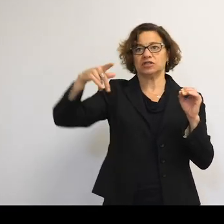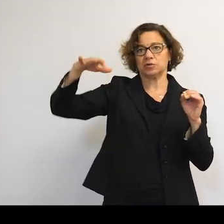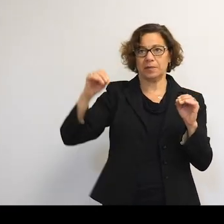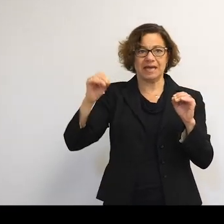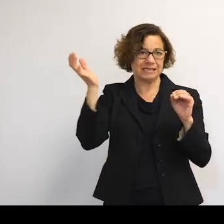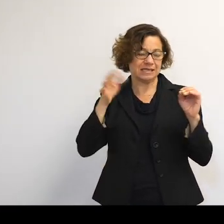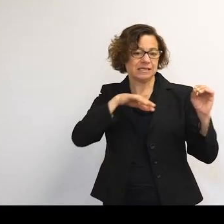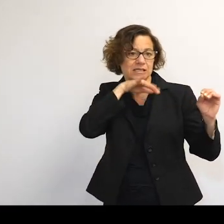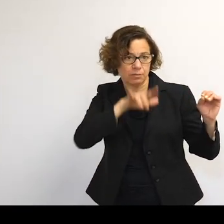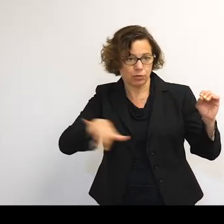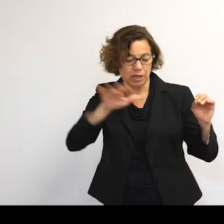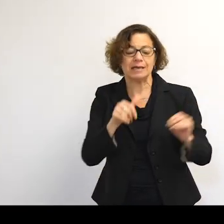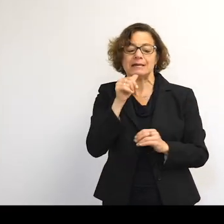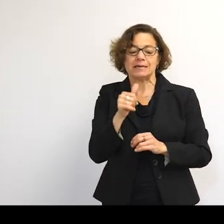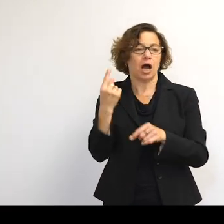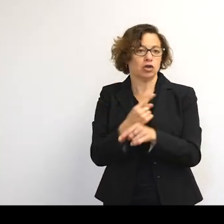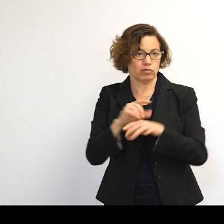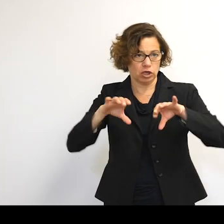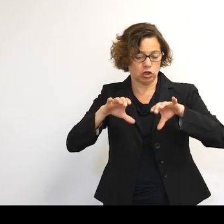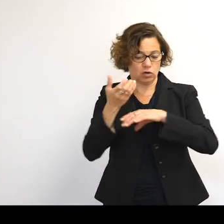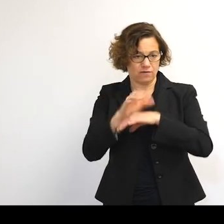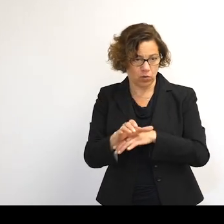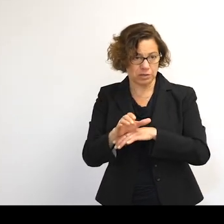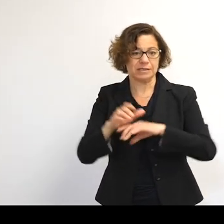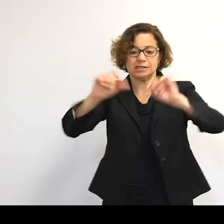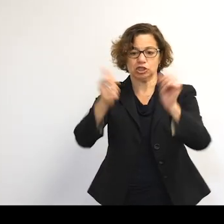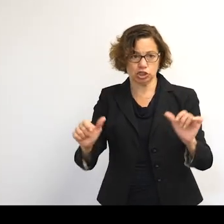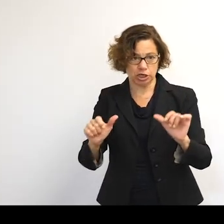forces affect the shape, altitude, and orbit of that debris.